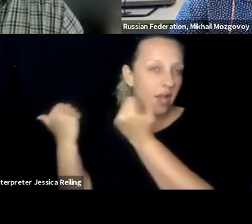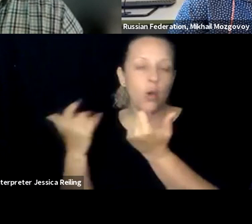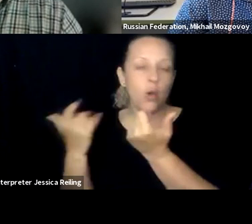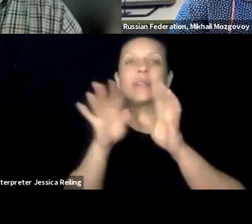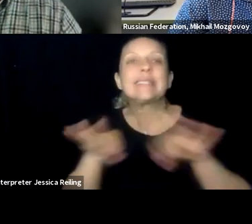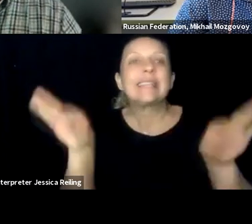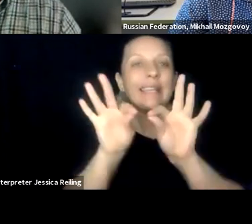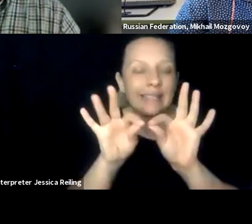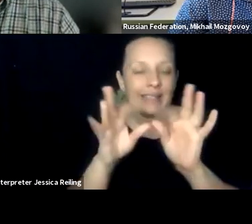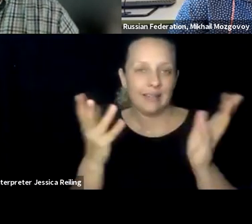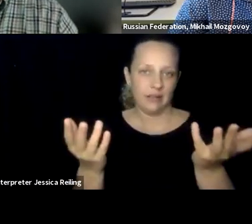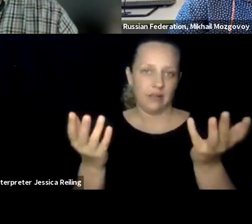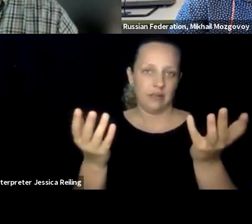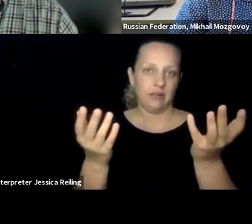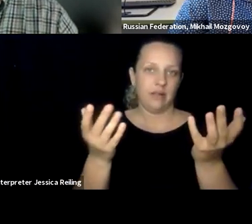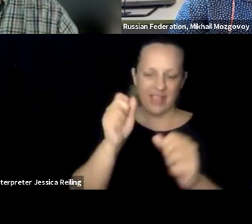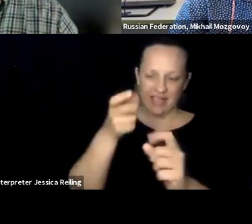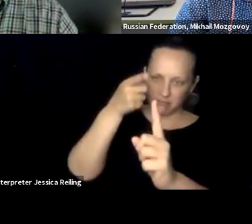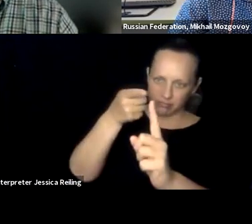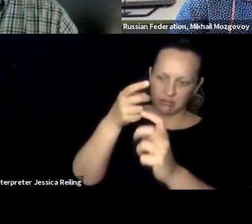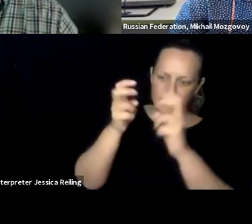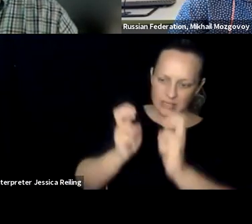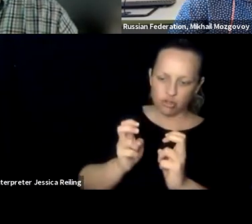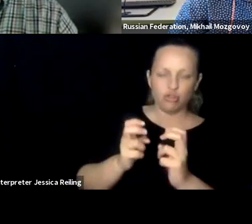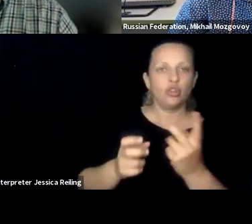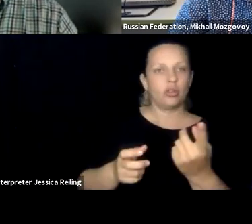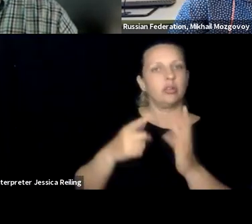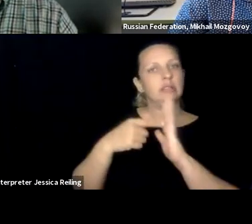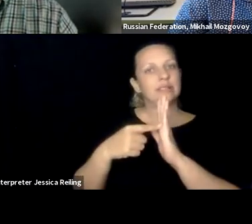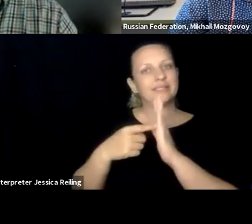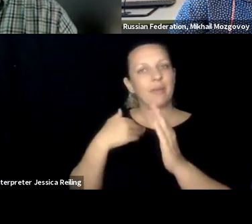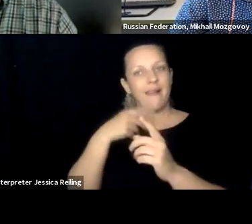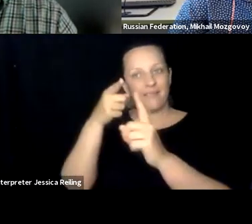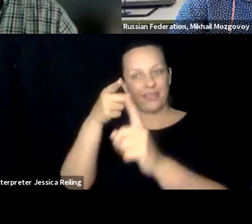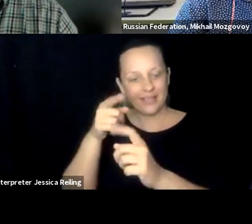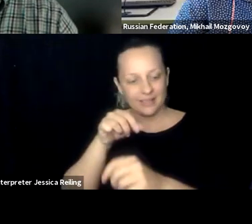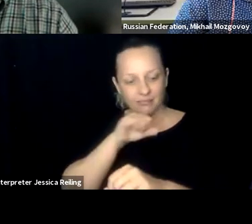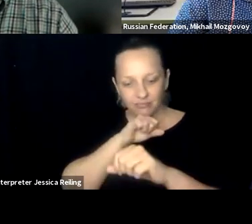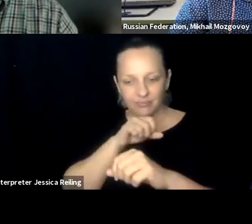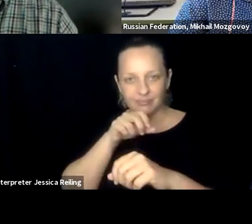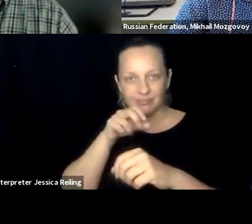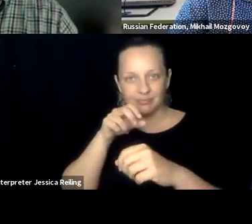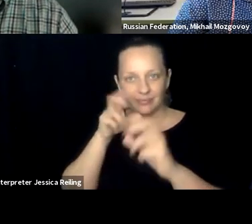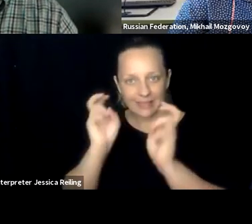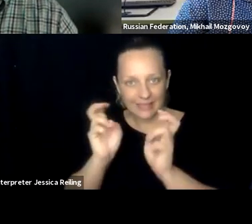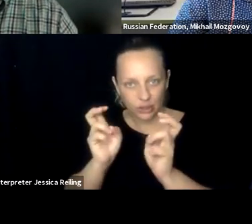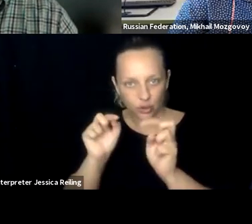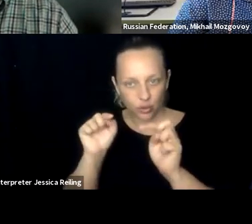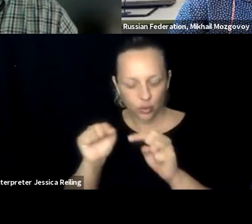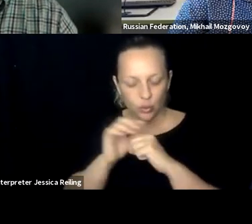service provision, administration, financing, and so on. What is key? What do you see so to say as the issue? Perhaps with the